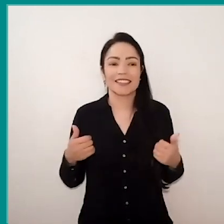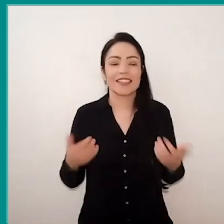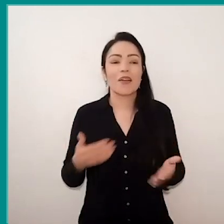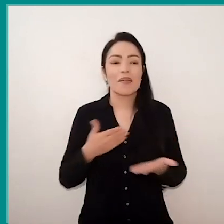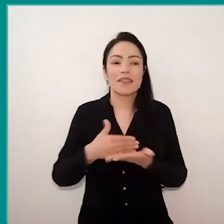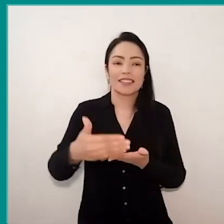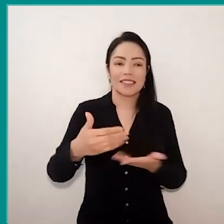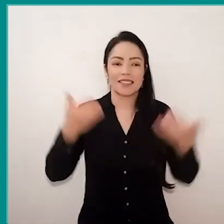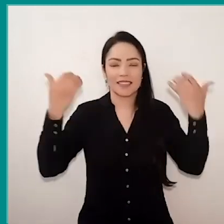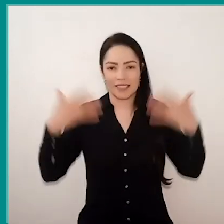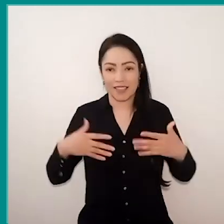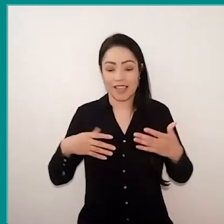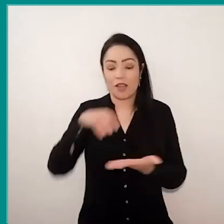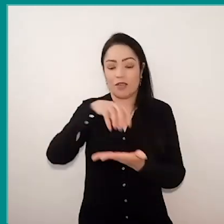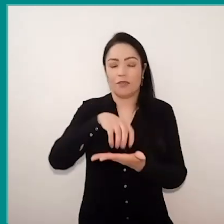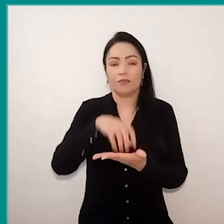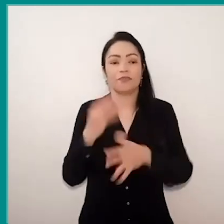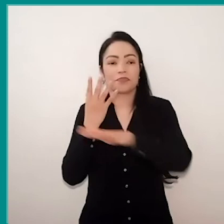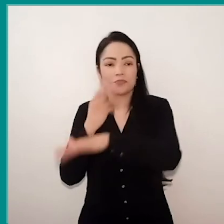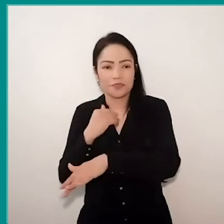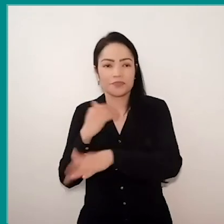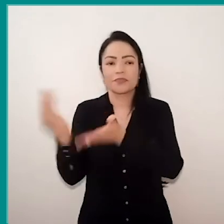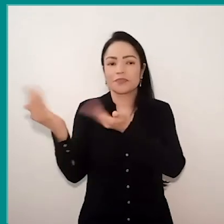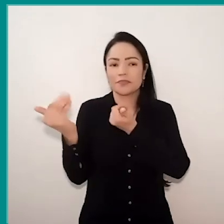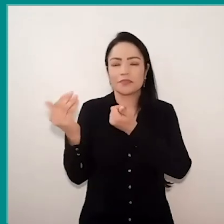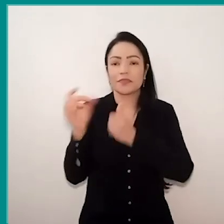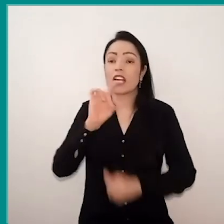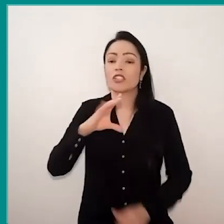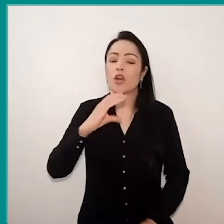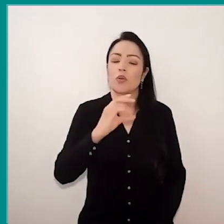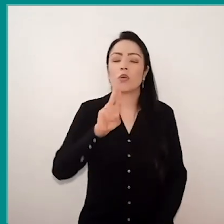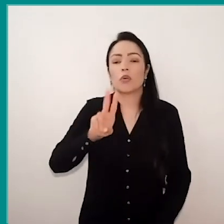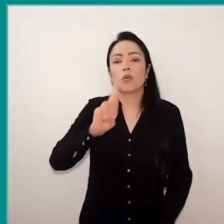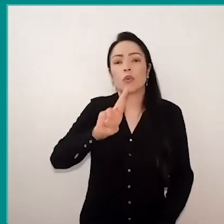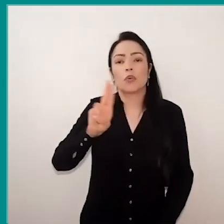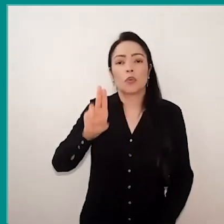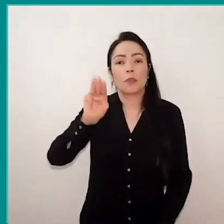that the Núcleo de Infâncias e Juventudes is not composed only by Curumim. Curumim, let's say, it's the middle slice of the core.